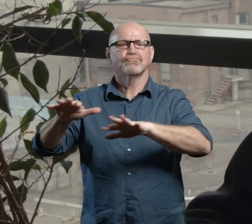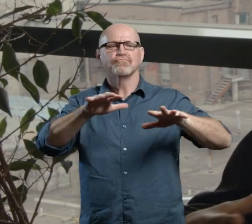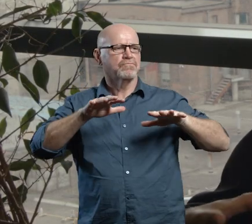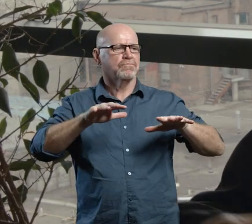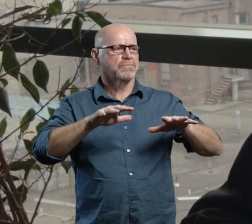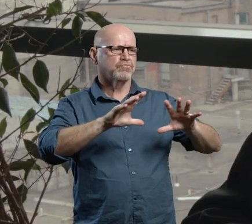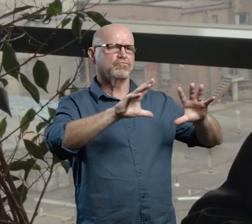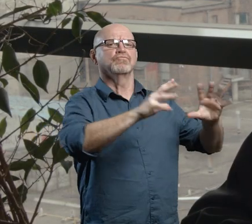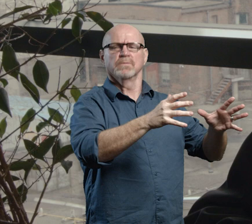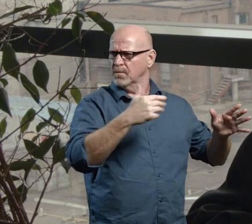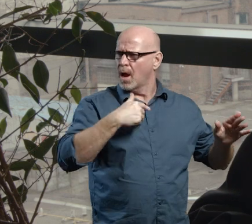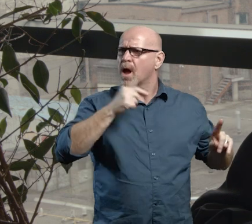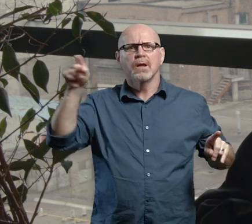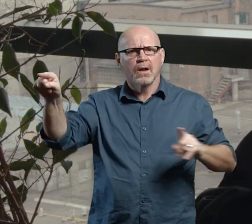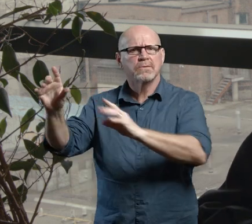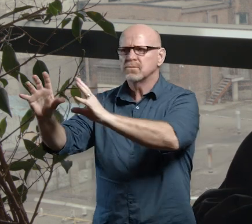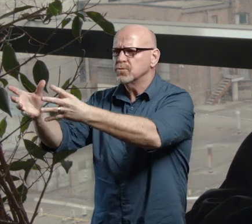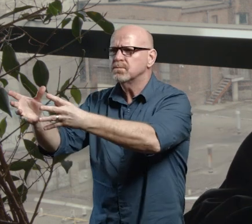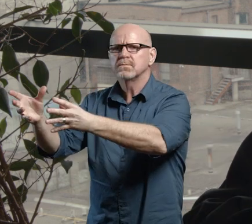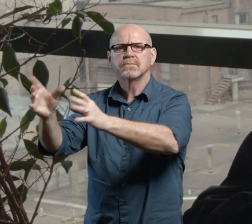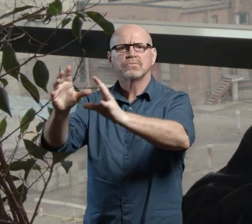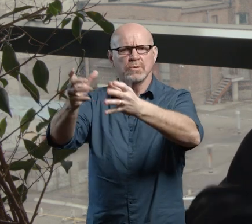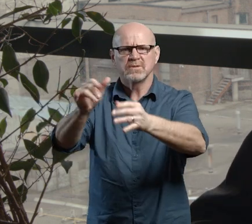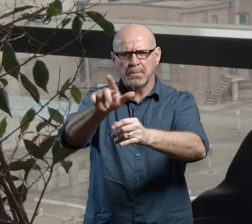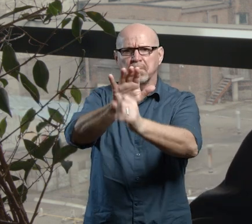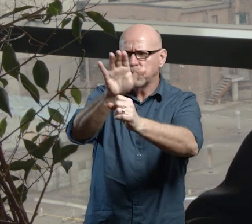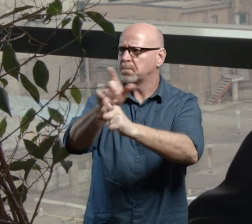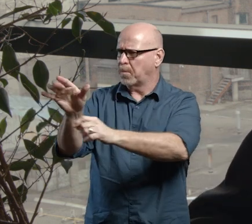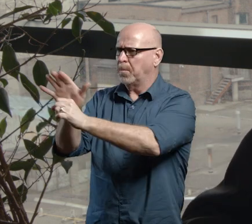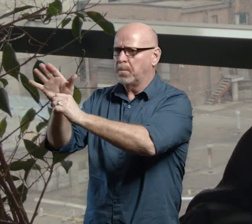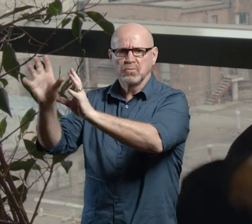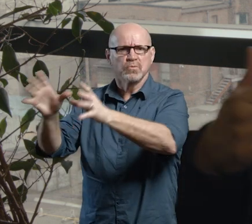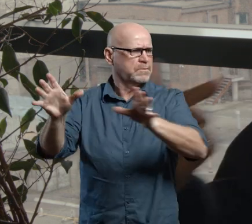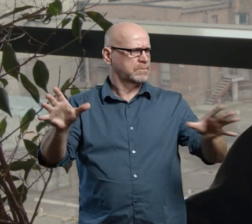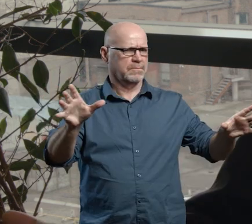individuals of people with certain dis-- experiences of disability. What we wanted